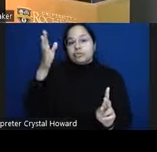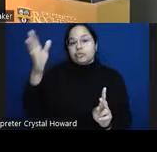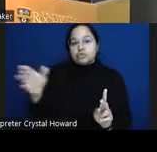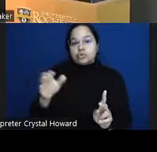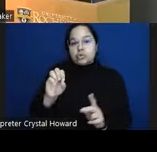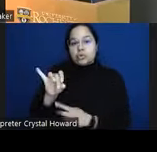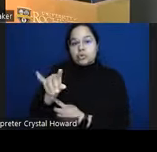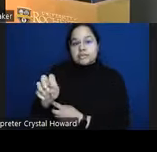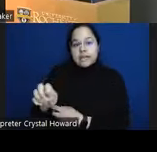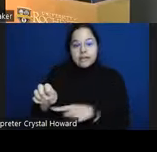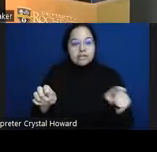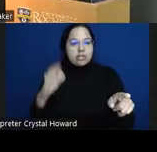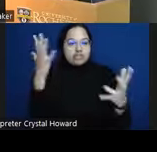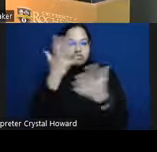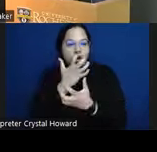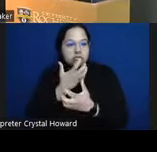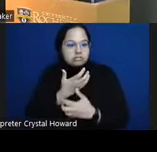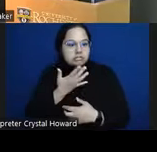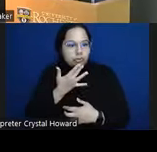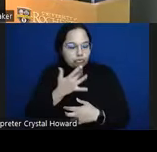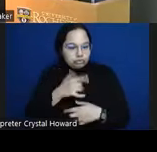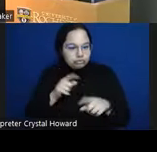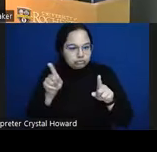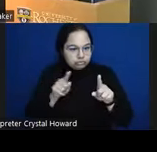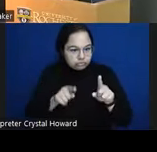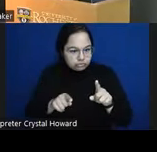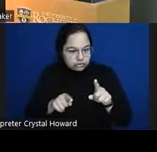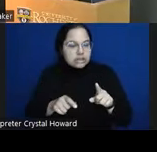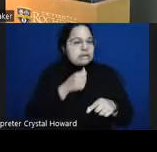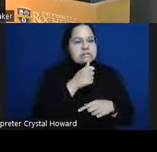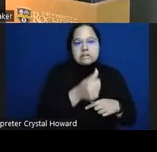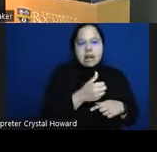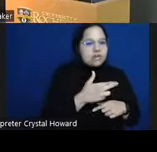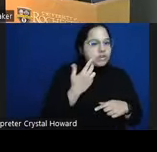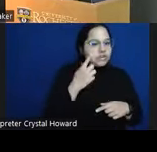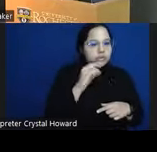who ended up not being at risk are shaded lightly and we can start keeping track of some statistics